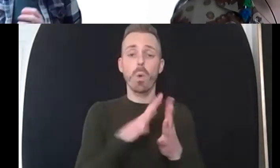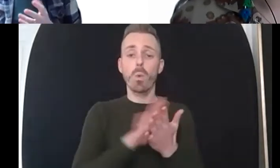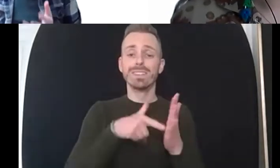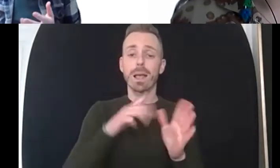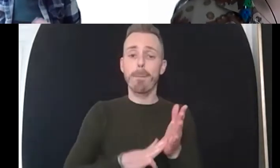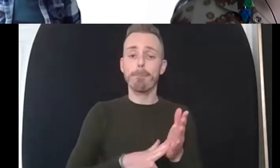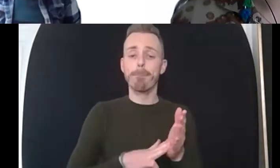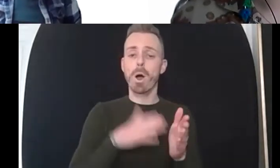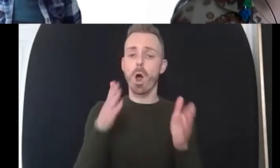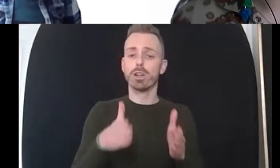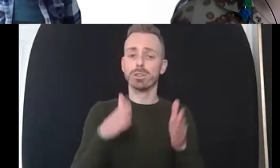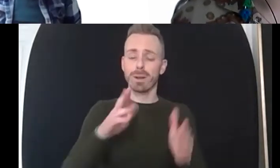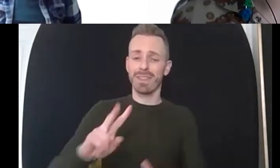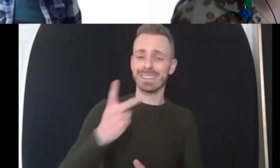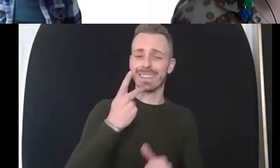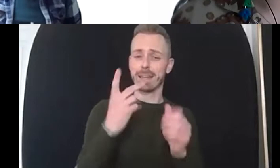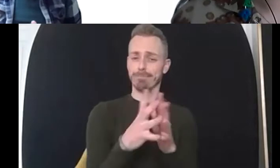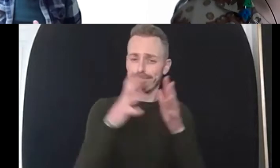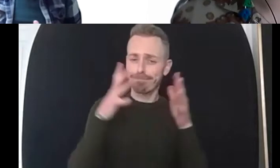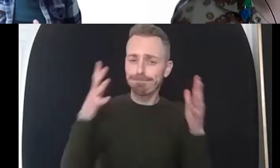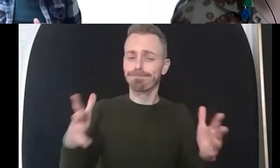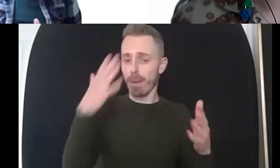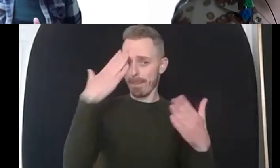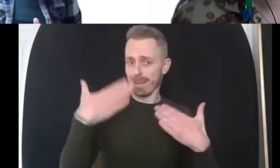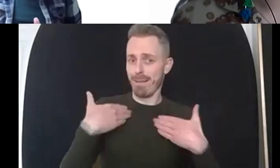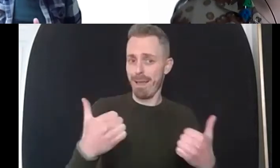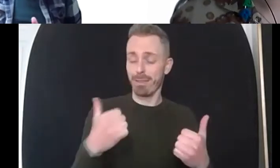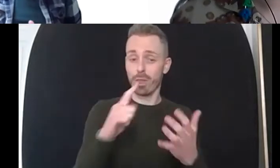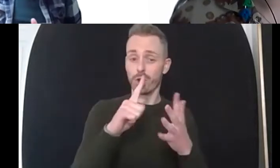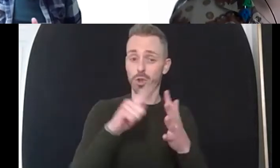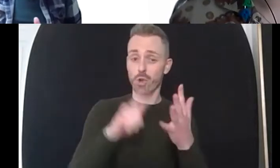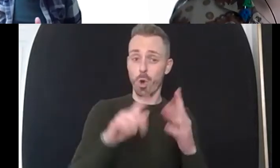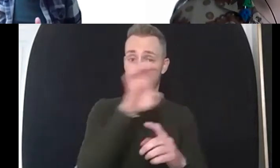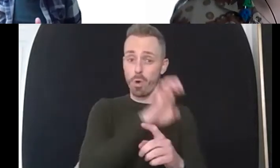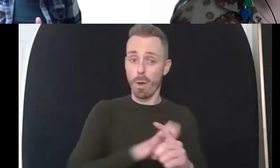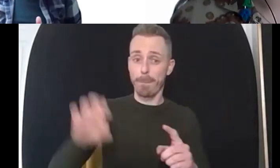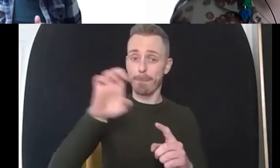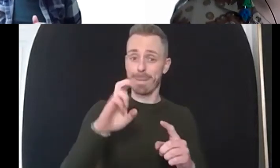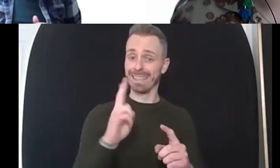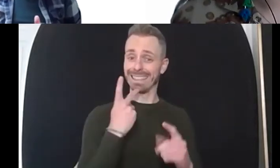institution of its kind mental health institution in europe so it had thousands of of people who